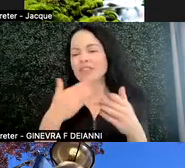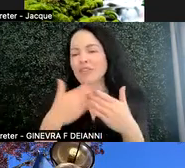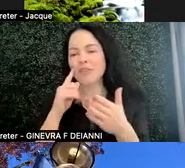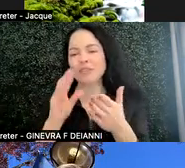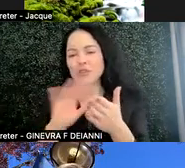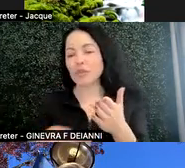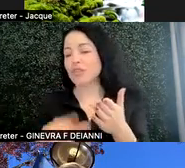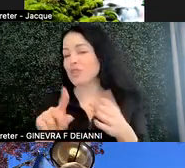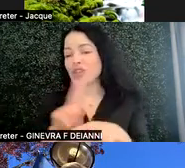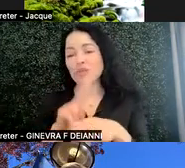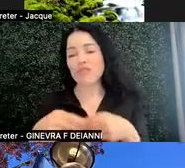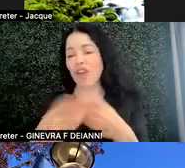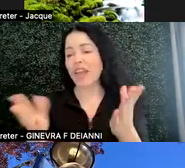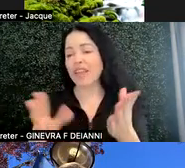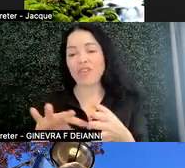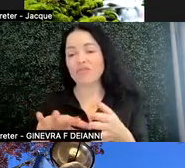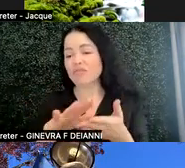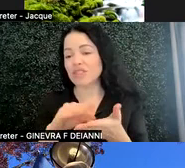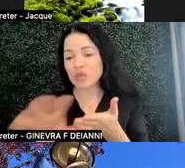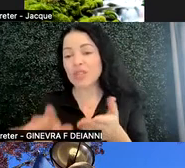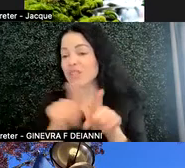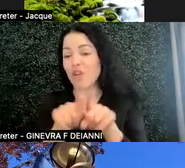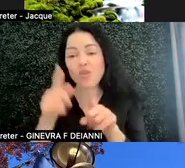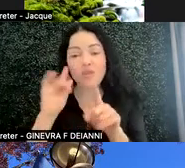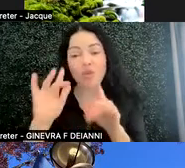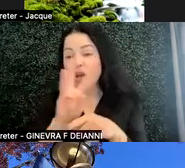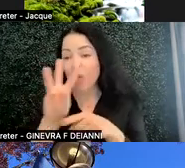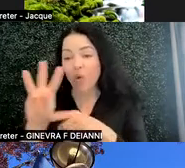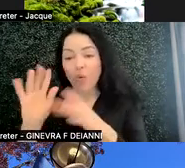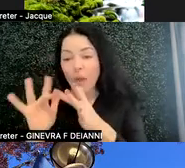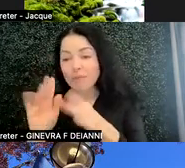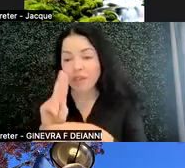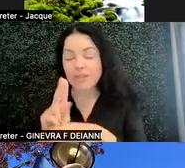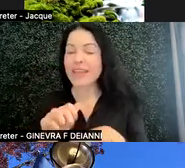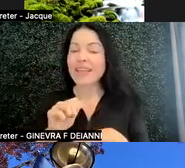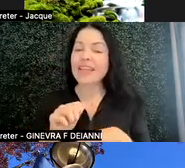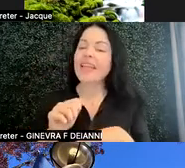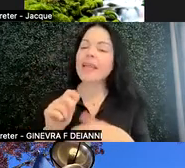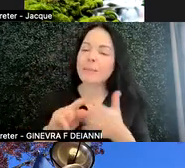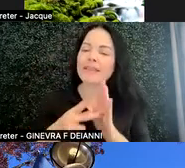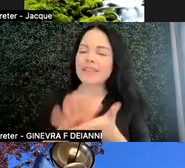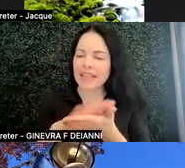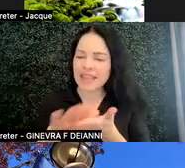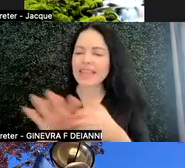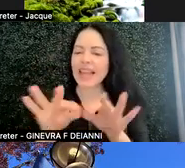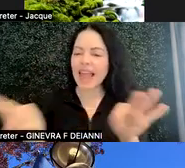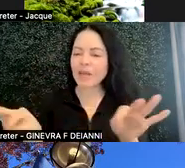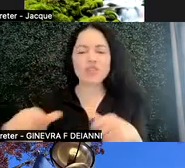It's plain language. It does not mean to use a certain level of vocabulary, it's written to your audience.